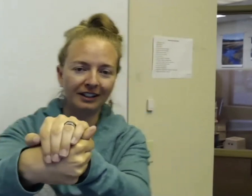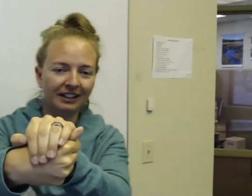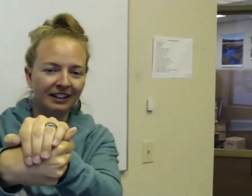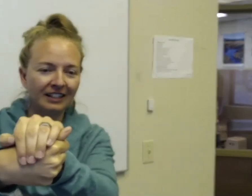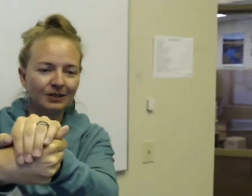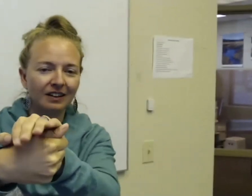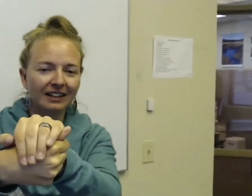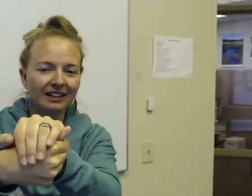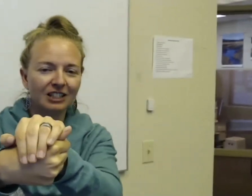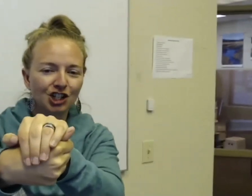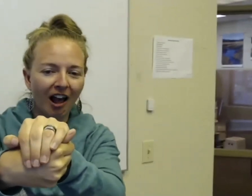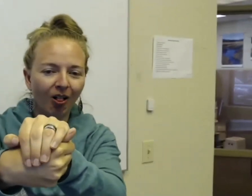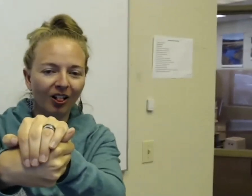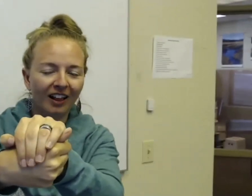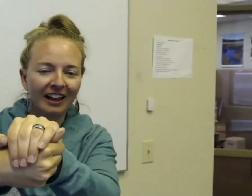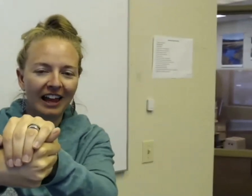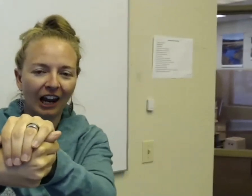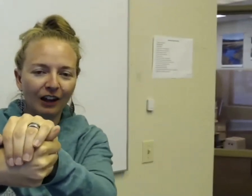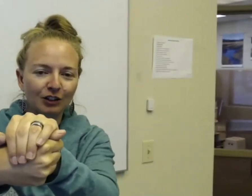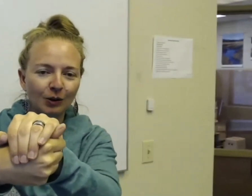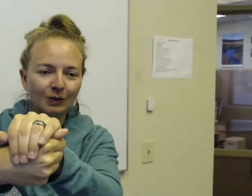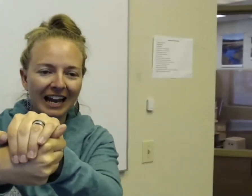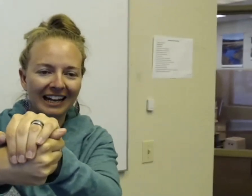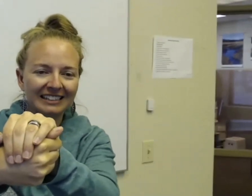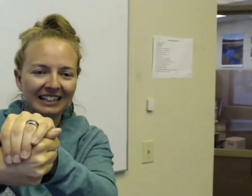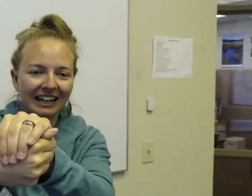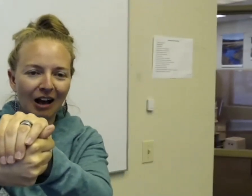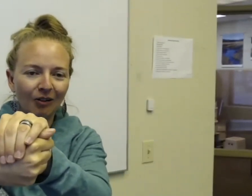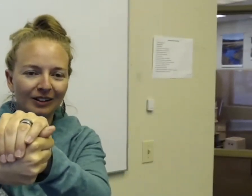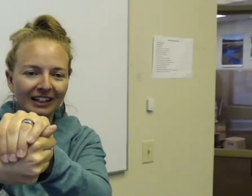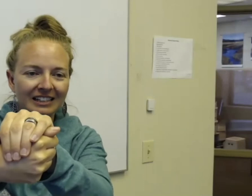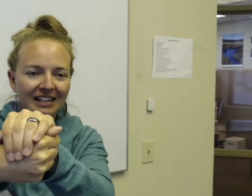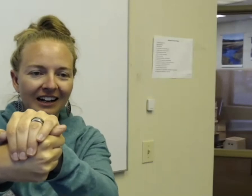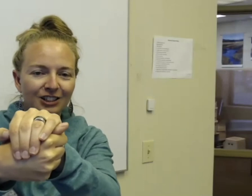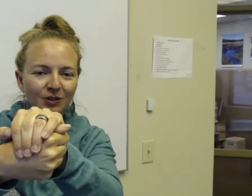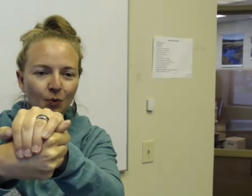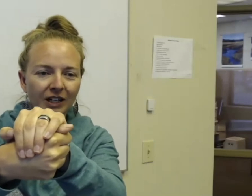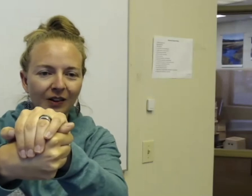This is like the shell and you have the turtle's head sticking out. His head is just wiggling